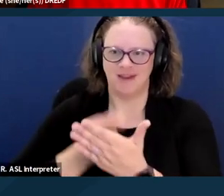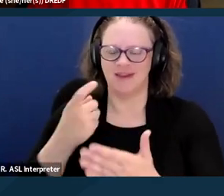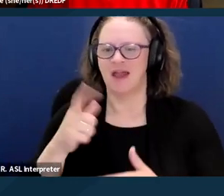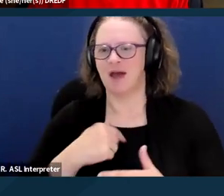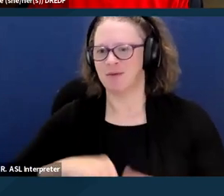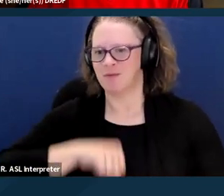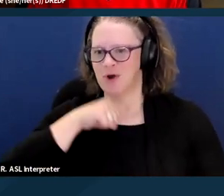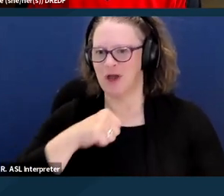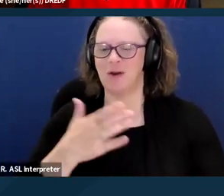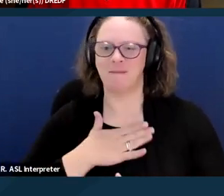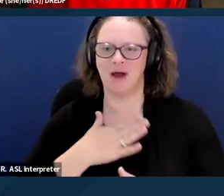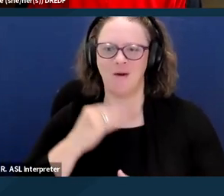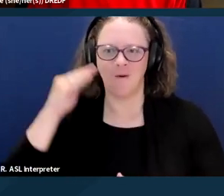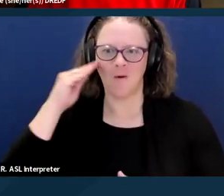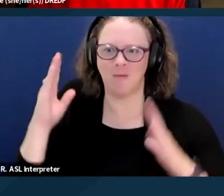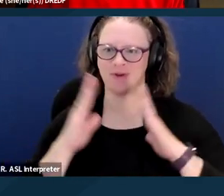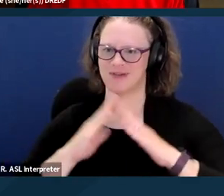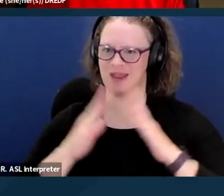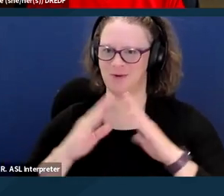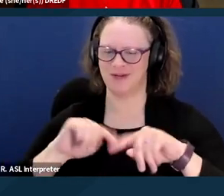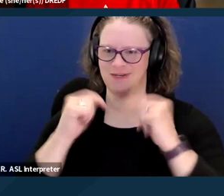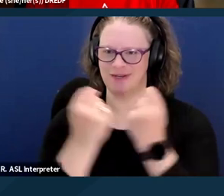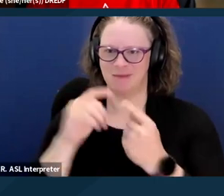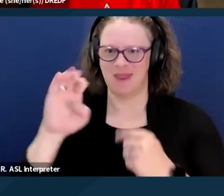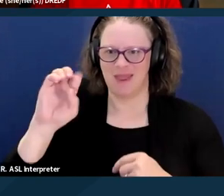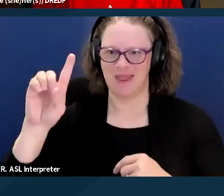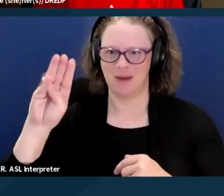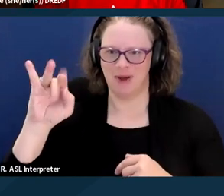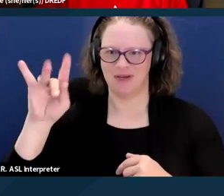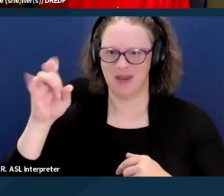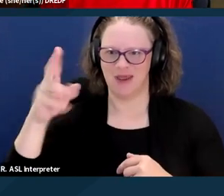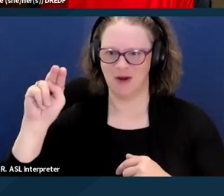the Edmonton Oilers, have made the Stanley Cup playoffs. And I will turn it over to Erin.